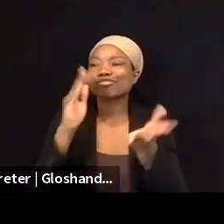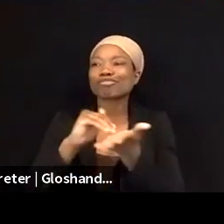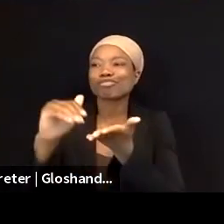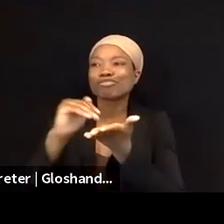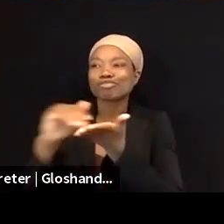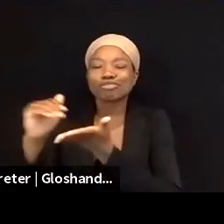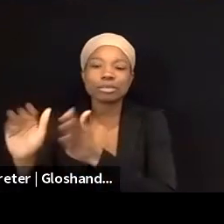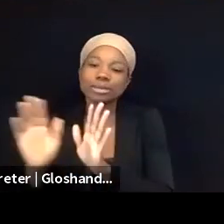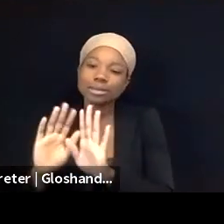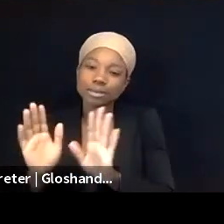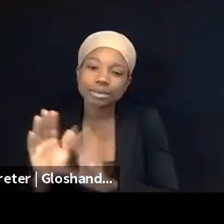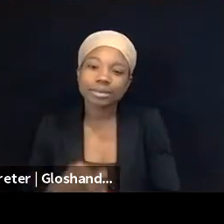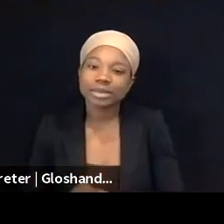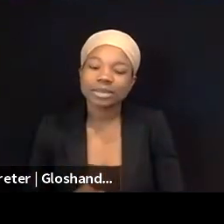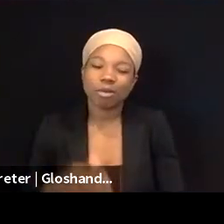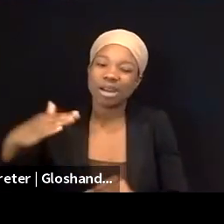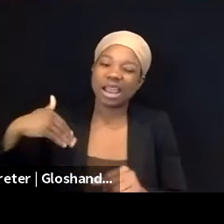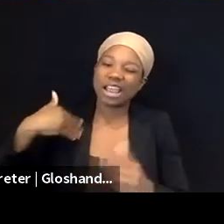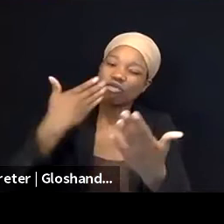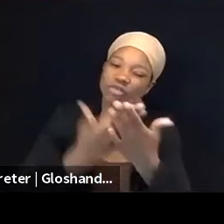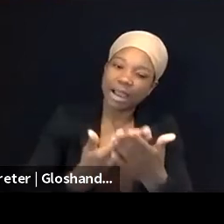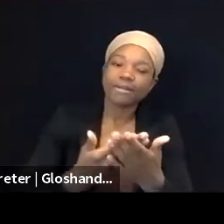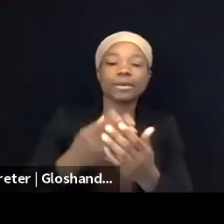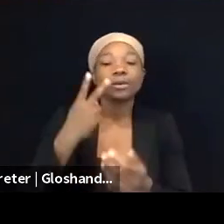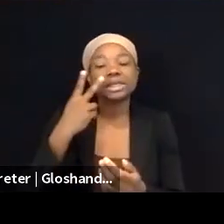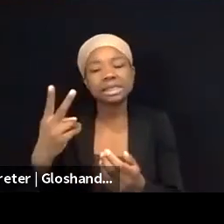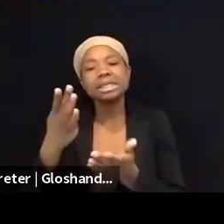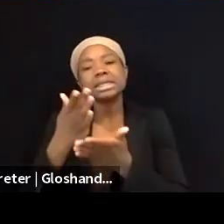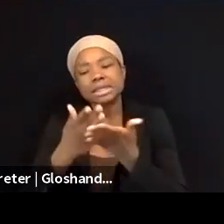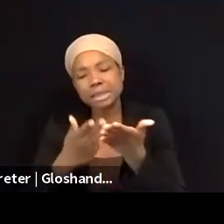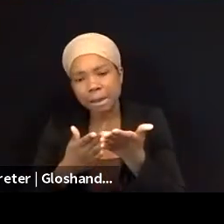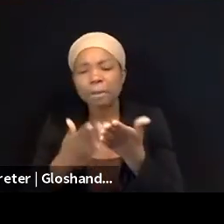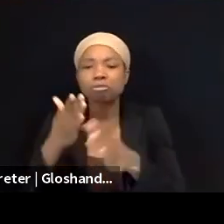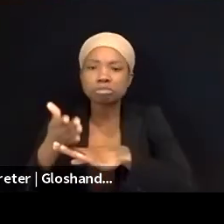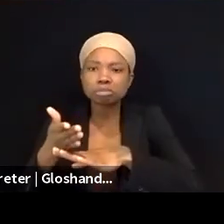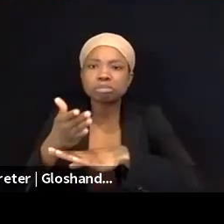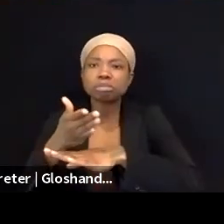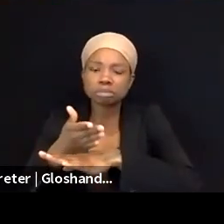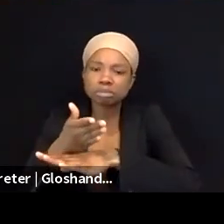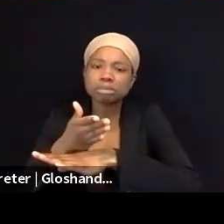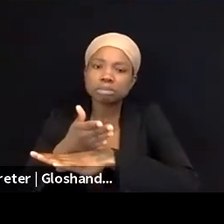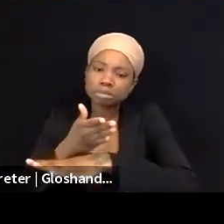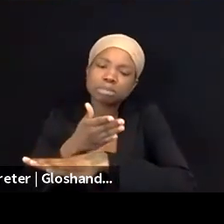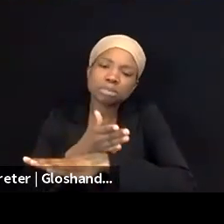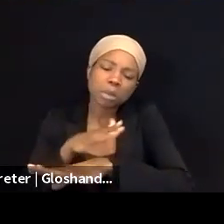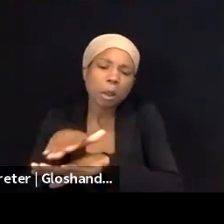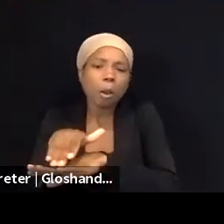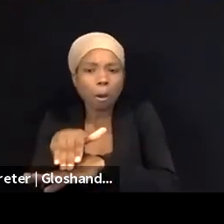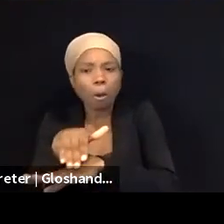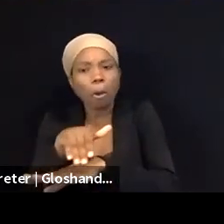there are changes that are happening. They are small, they are slow, but things are changing, at least comparing with a couple of years ago.